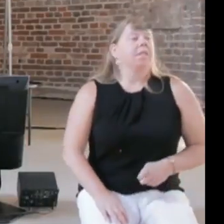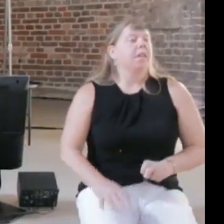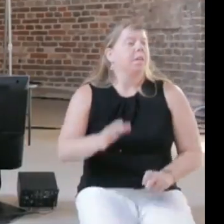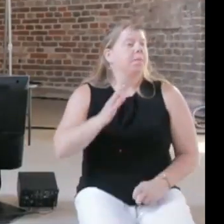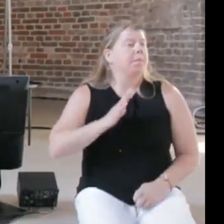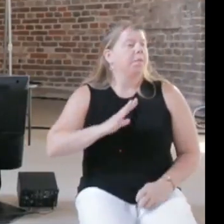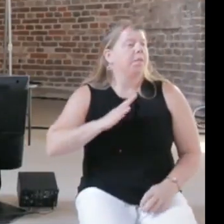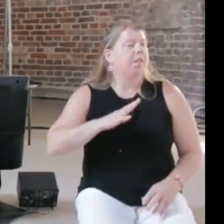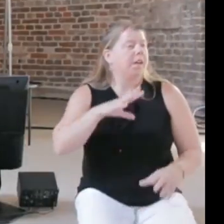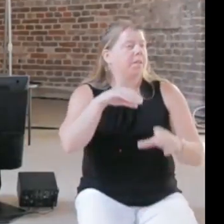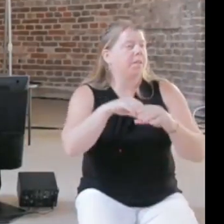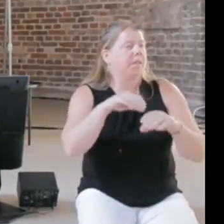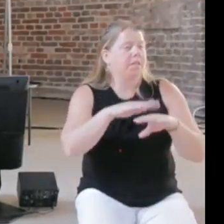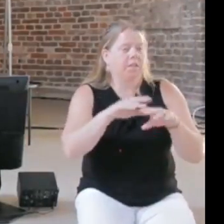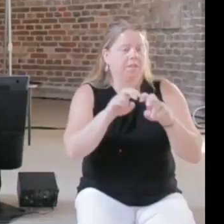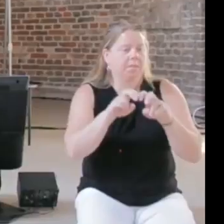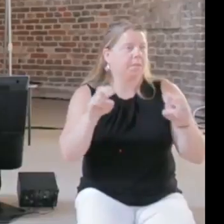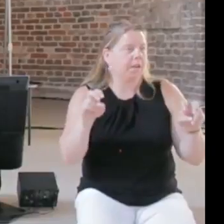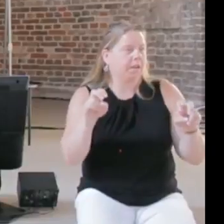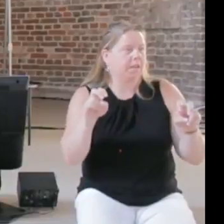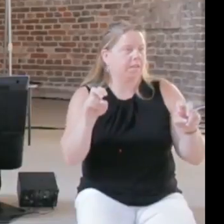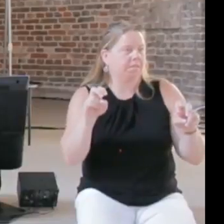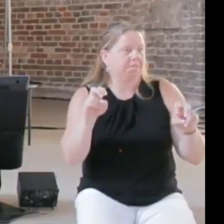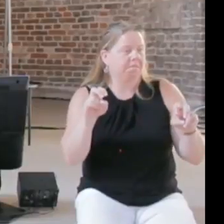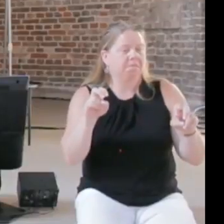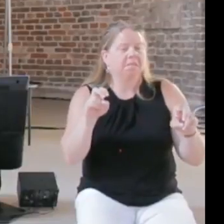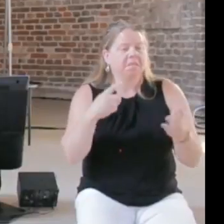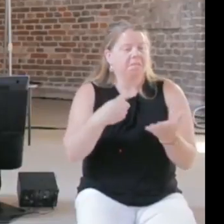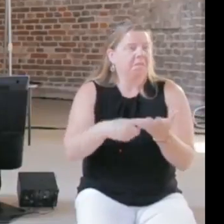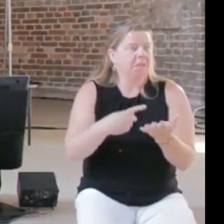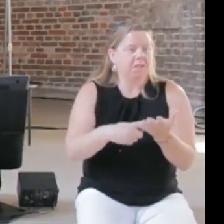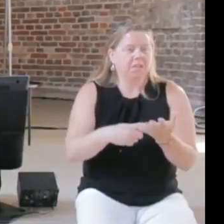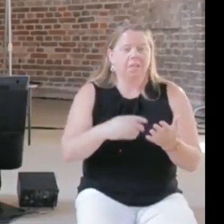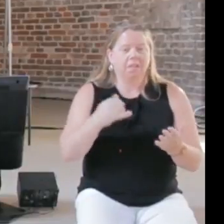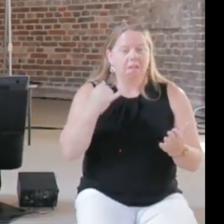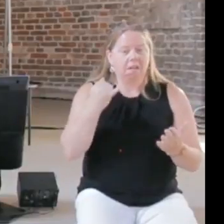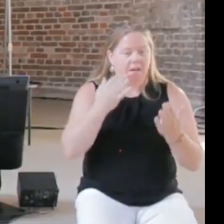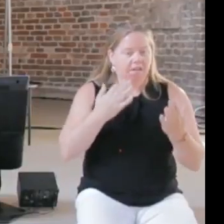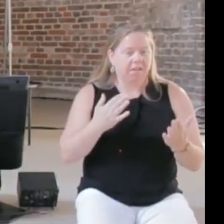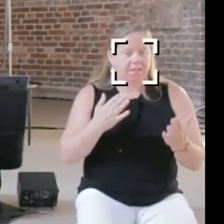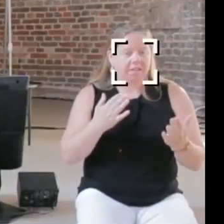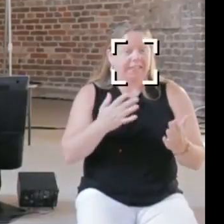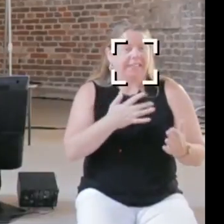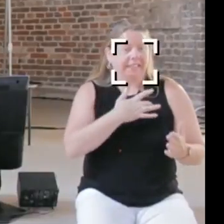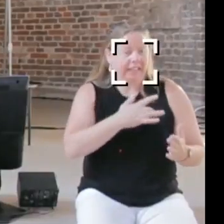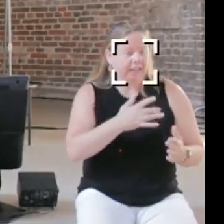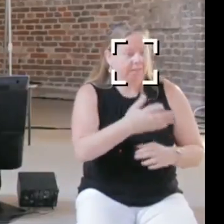of the key things is that artists will use the tools in ways that they're not intended,